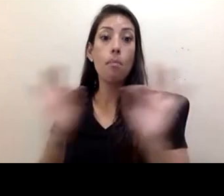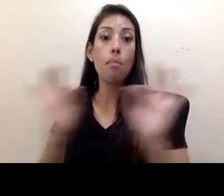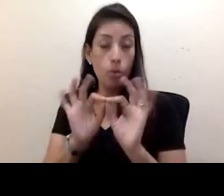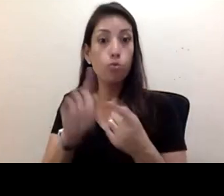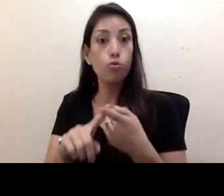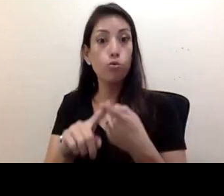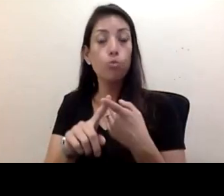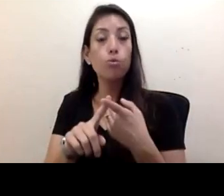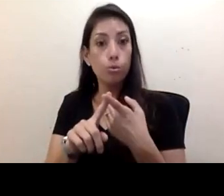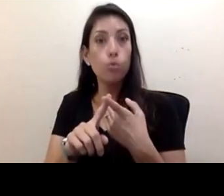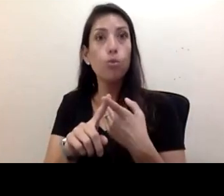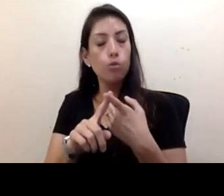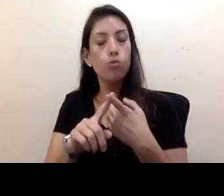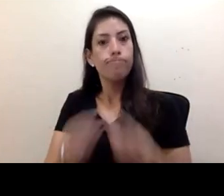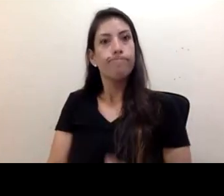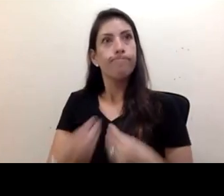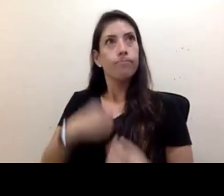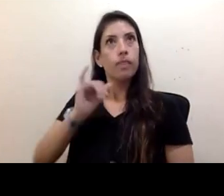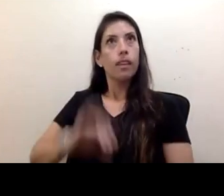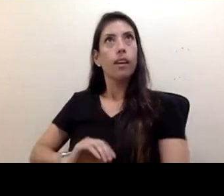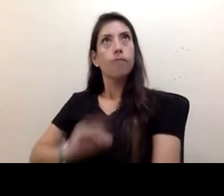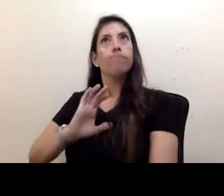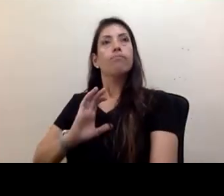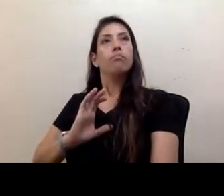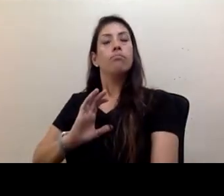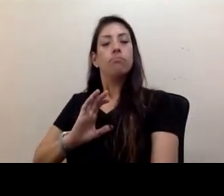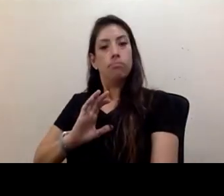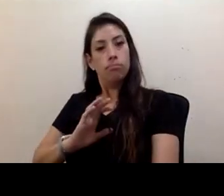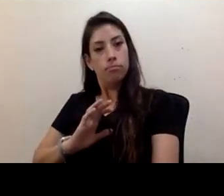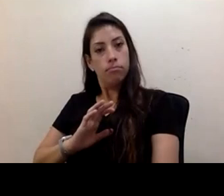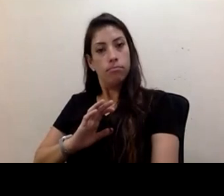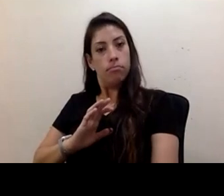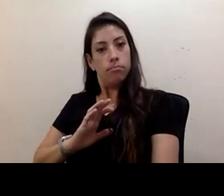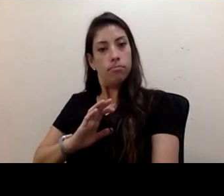inject that joy. For me, the way that I organize, specifically,